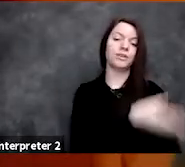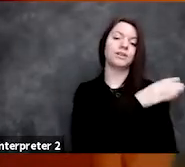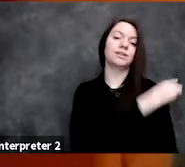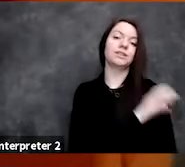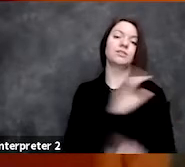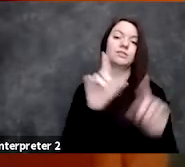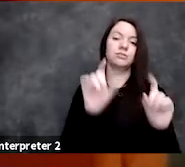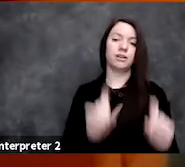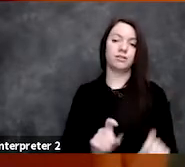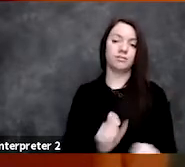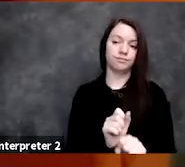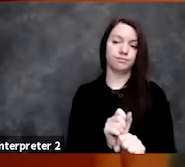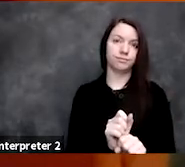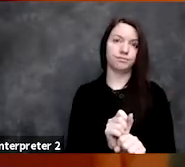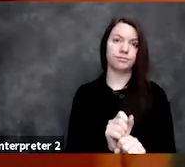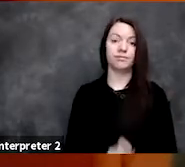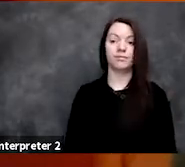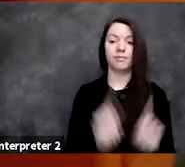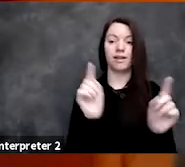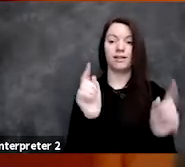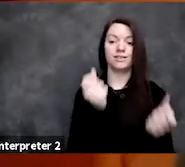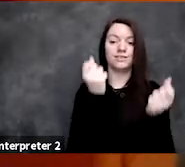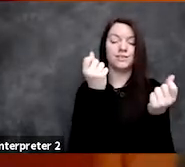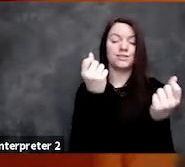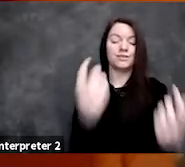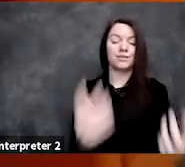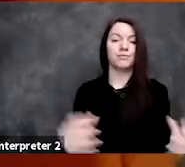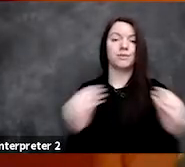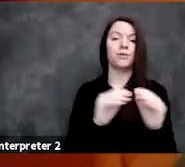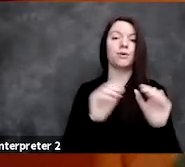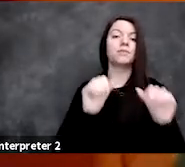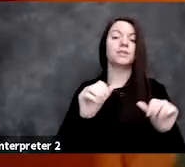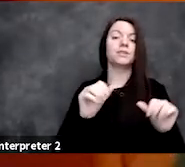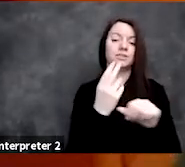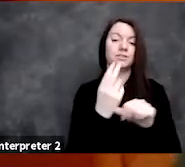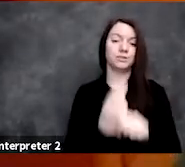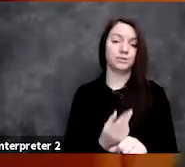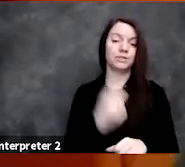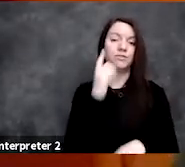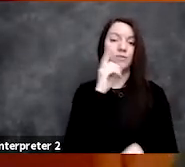but there are just so many more potential applications of ML for healthcare